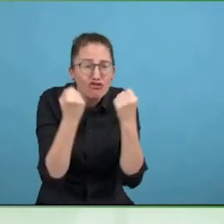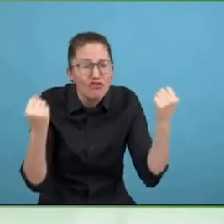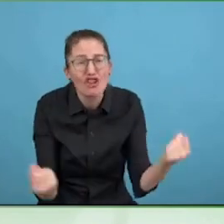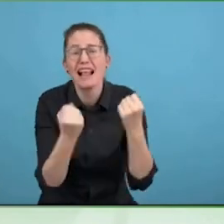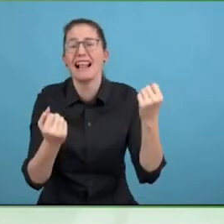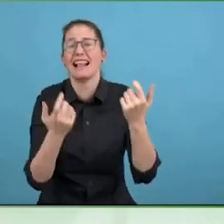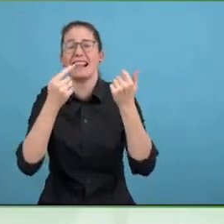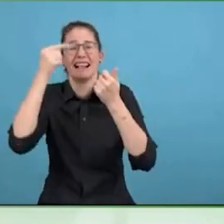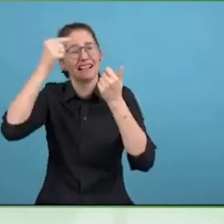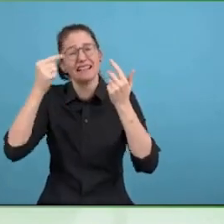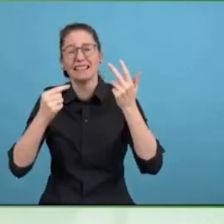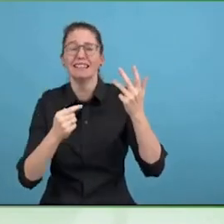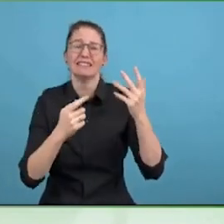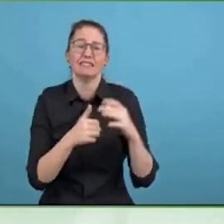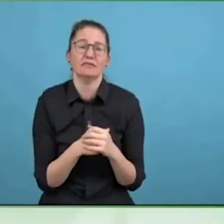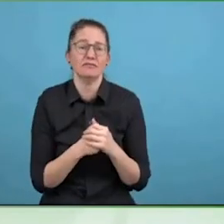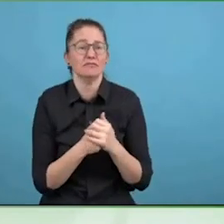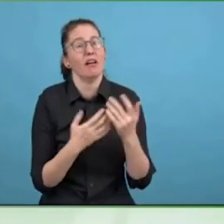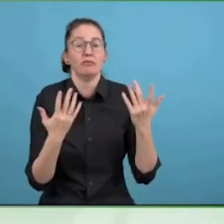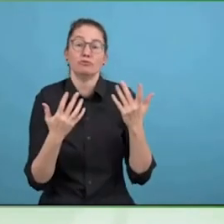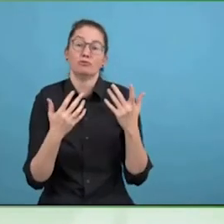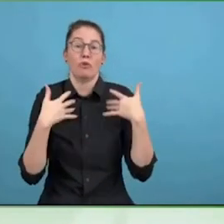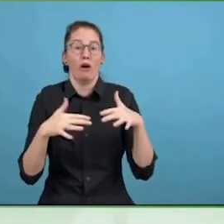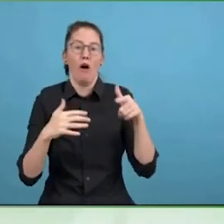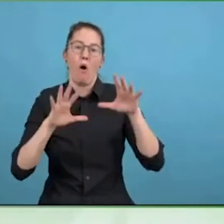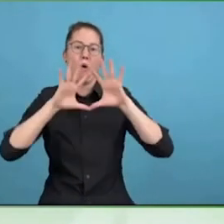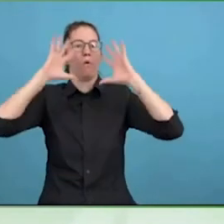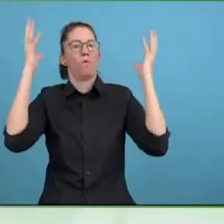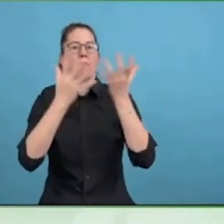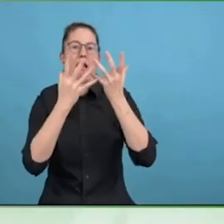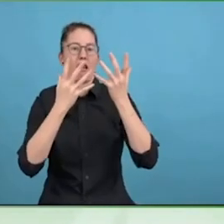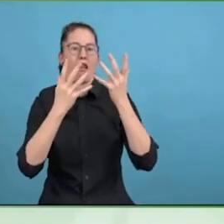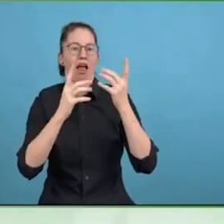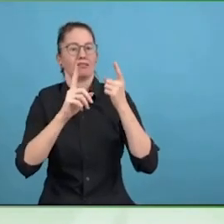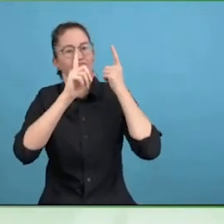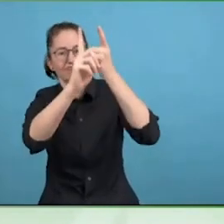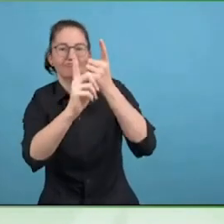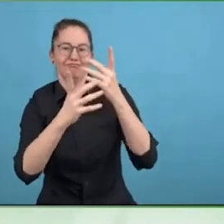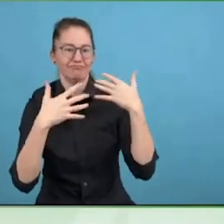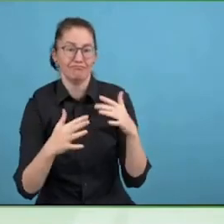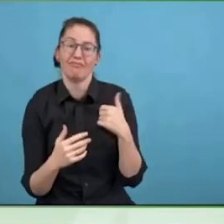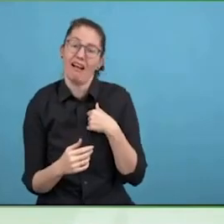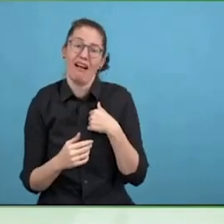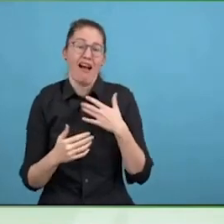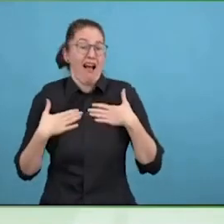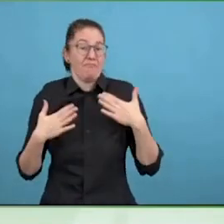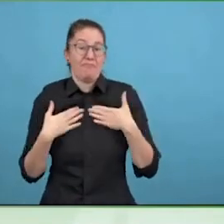I am not going to go there, but that is definitely not